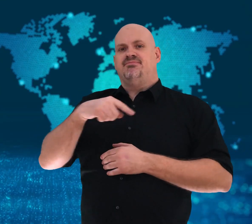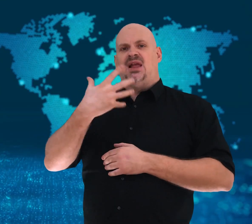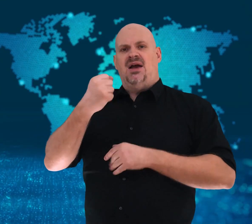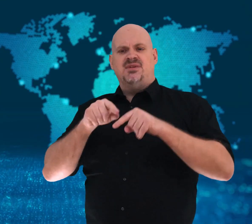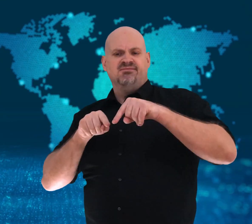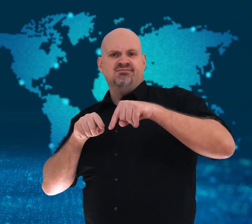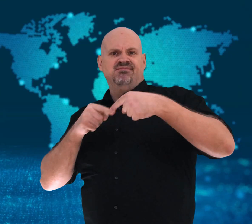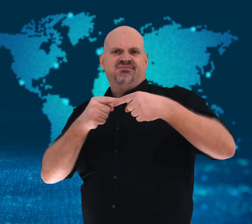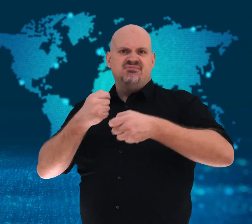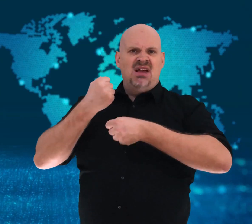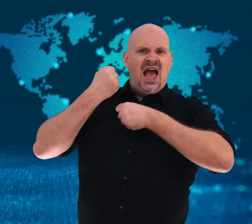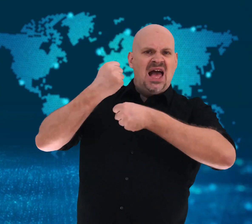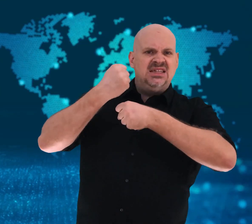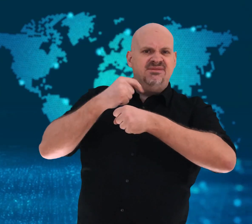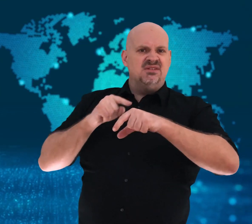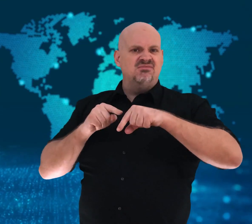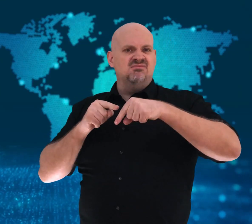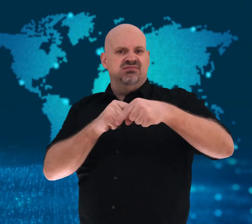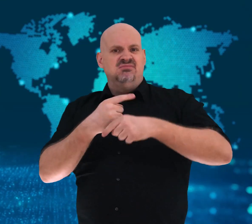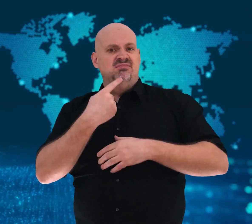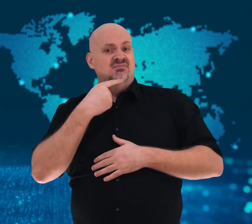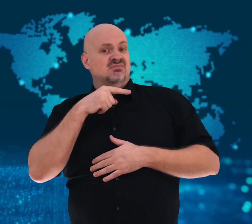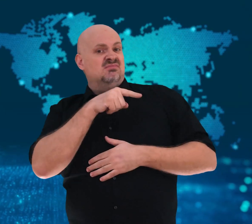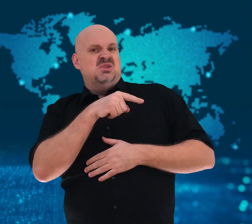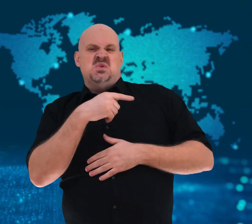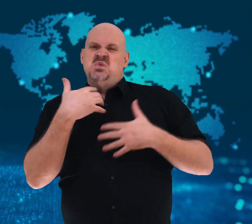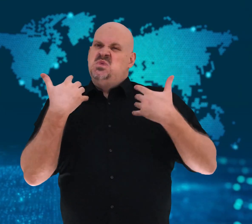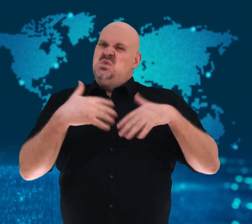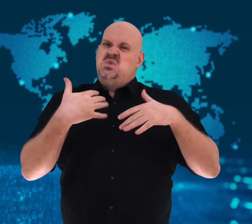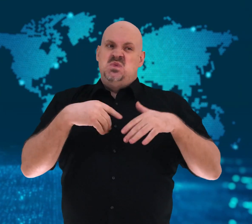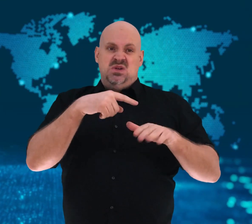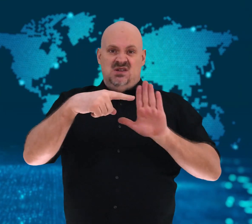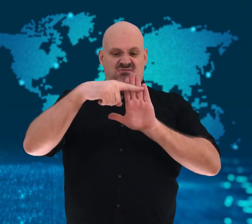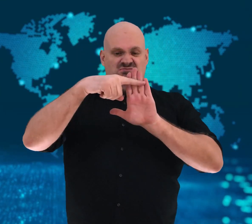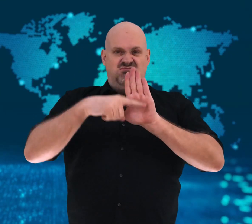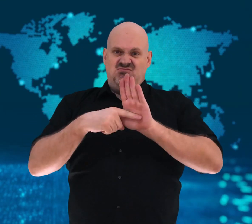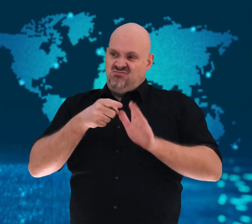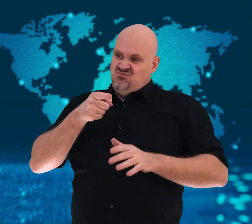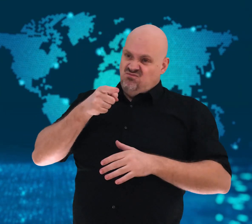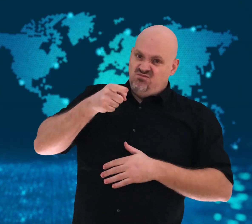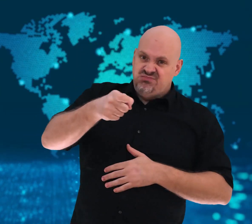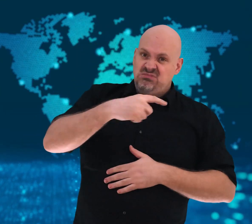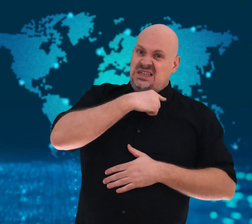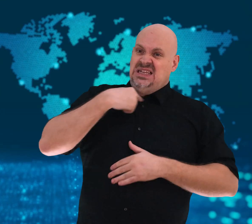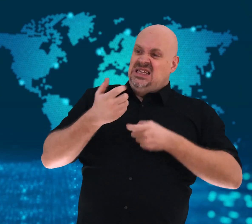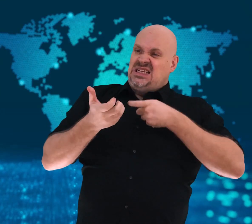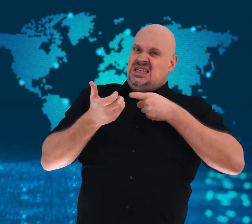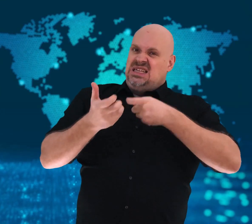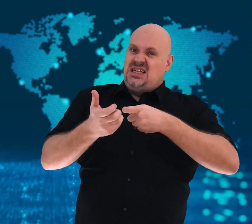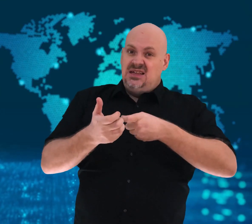Rights activists have criticized the new policy,